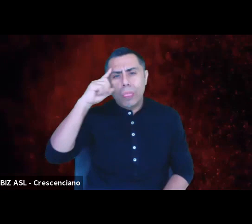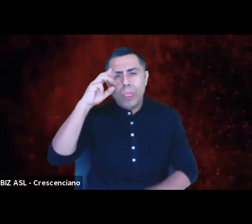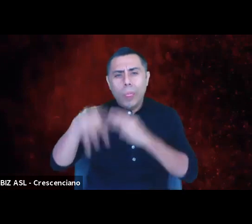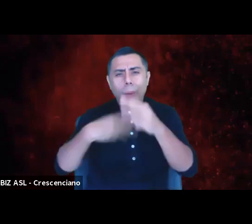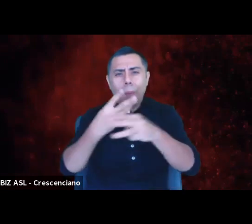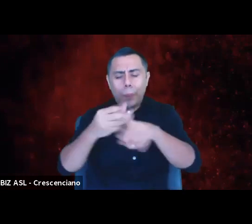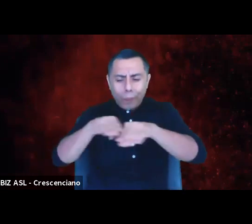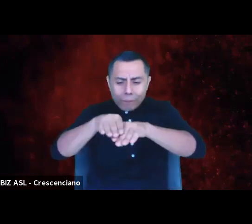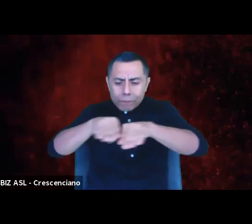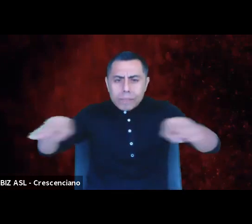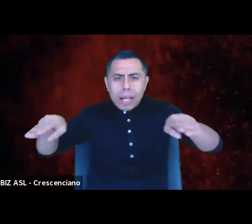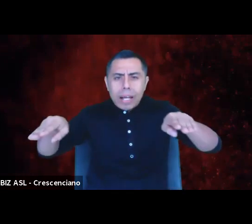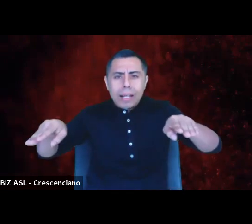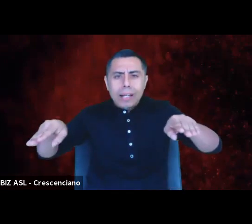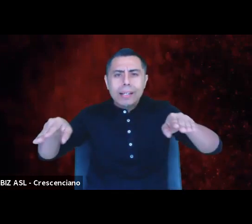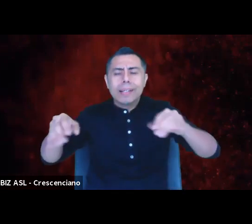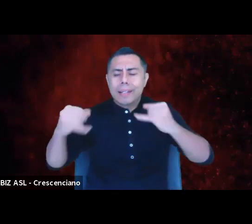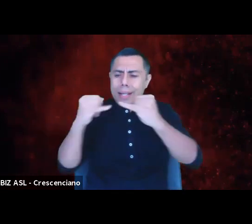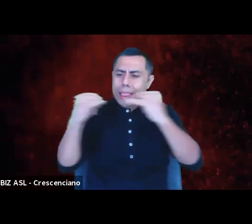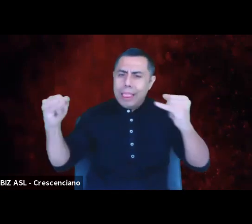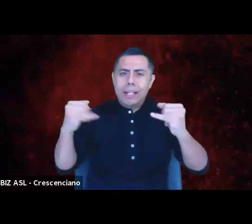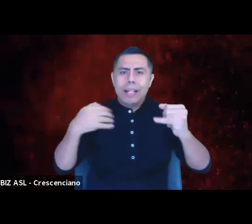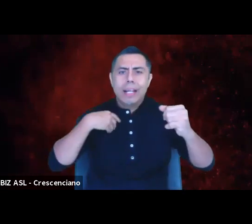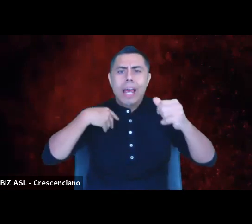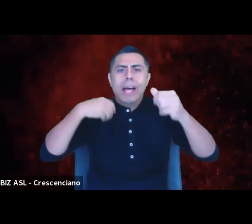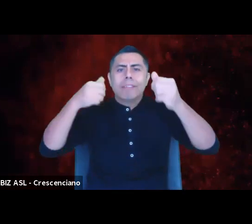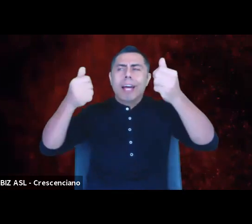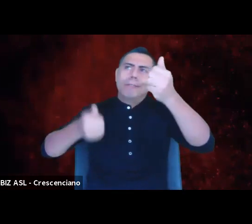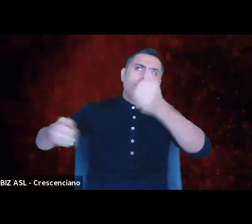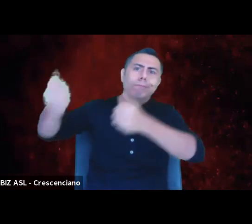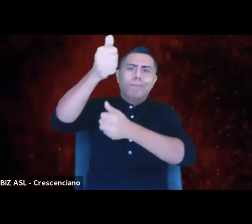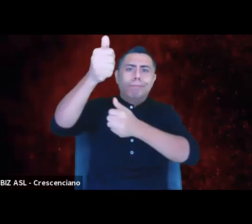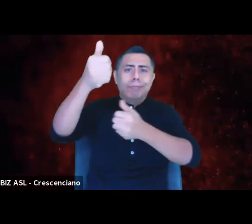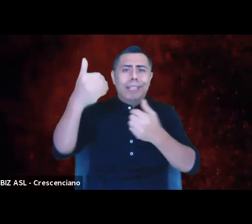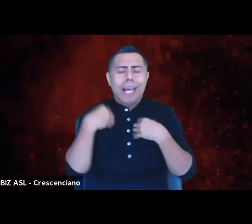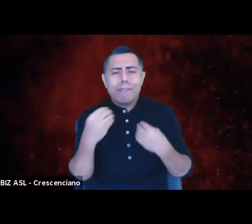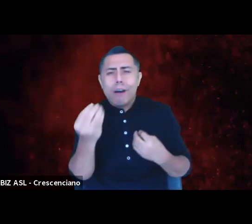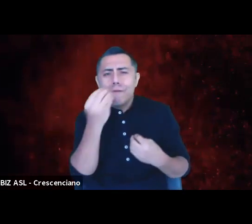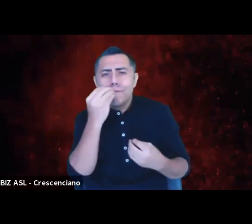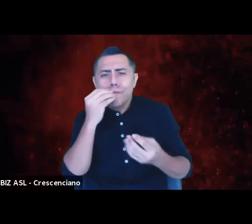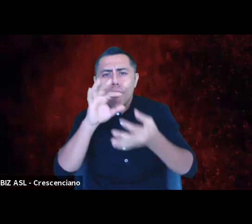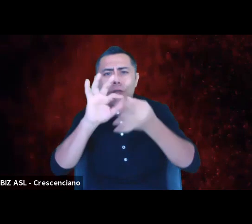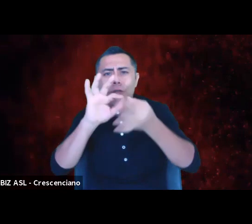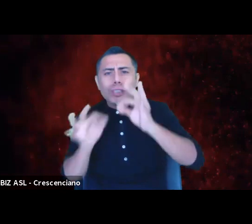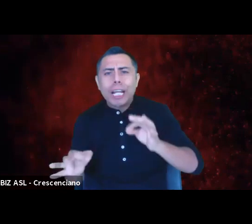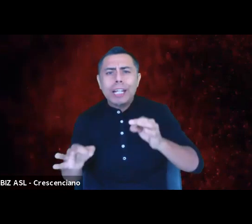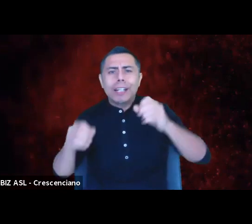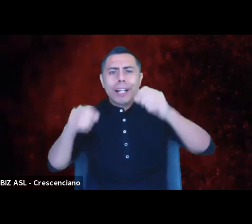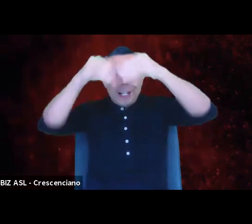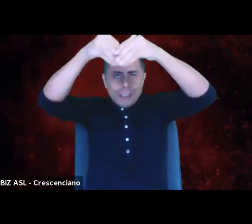And what did we create? The food chain, the chain of command, caste systems, ladders of success.